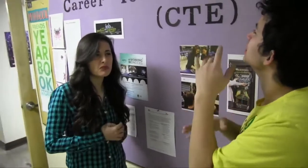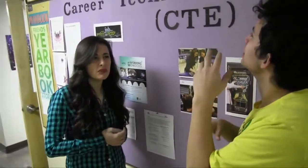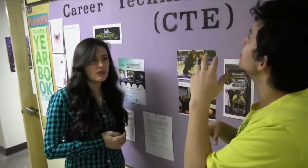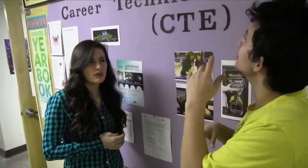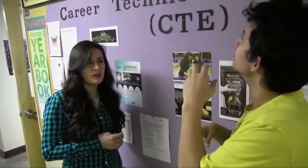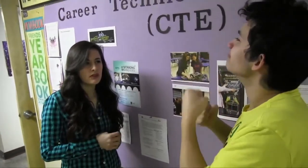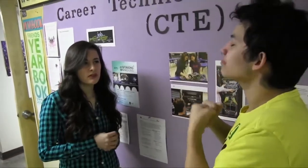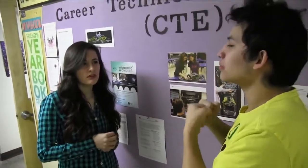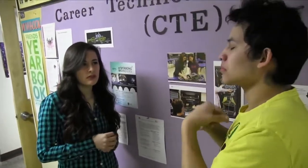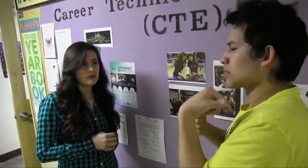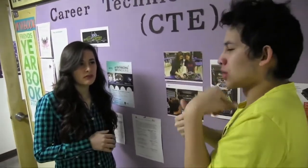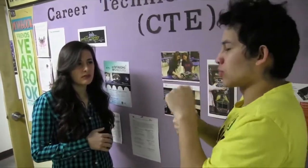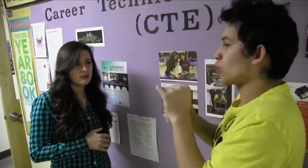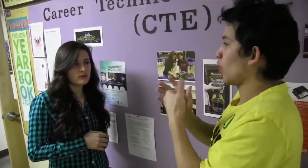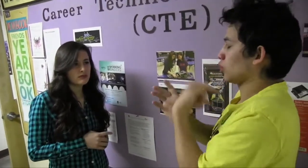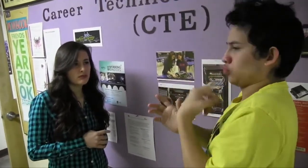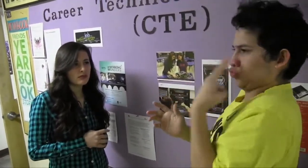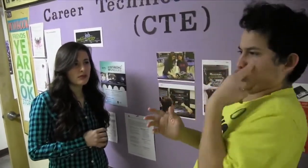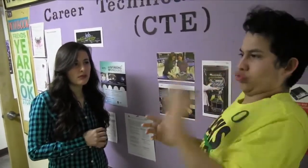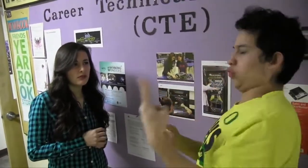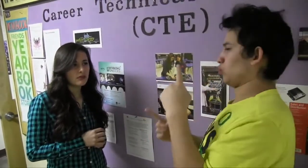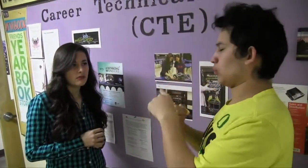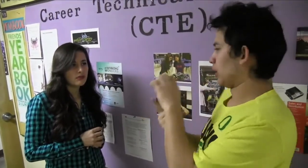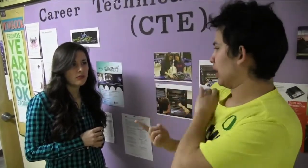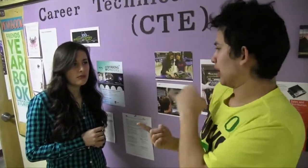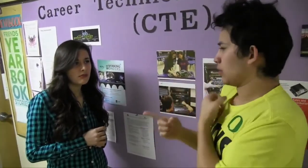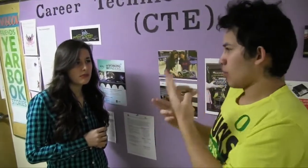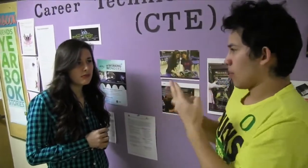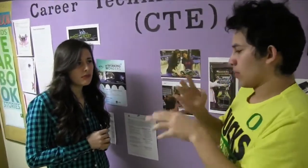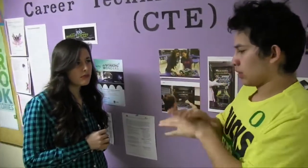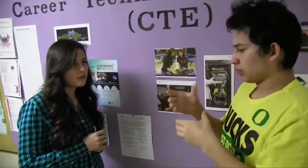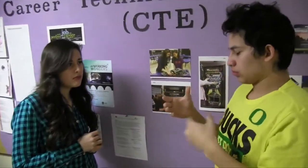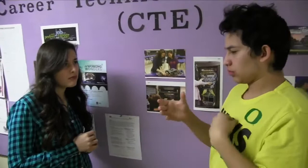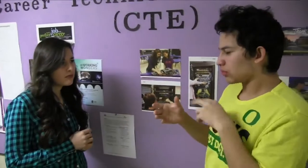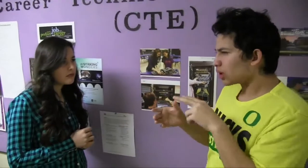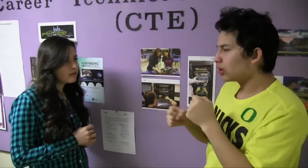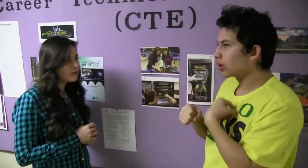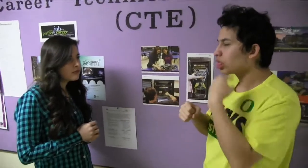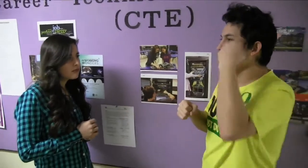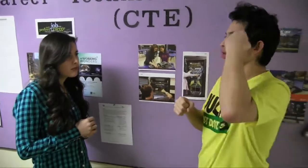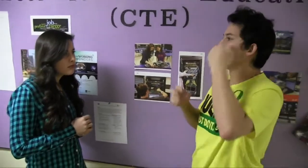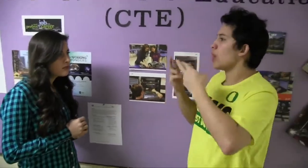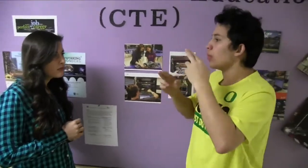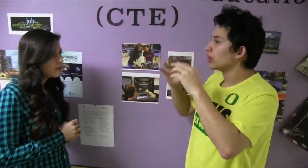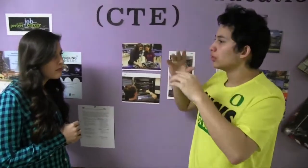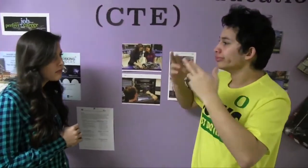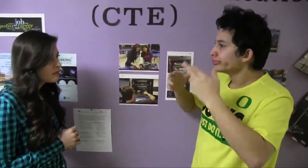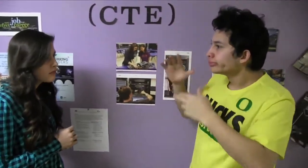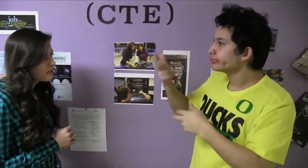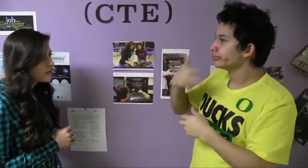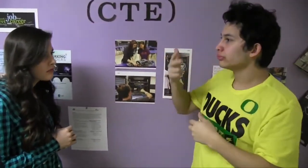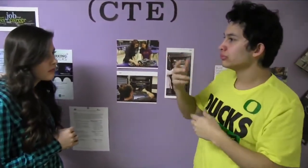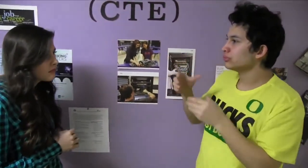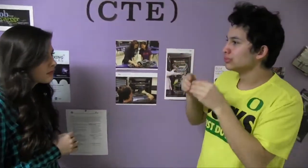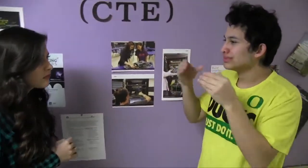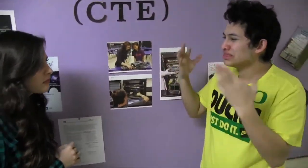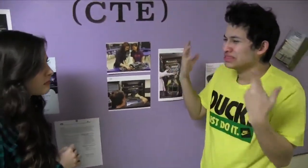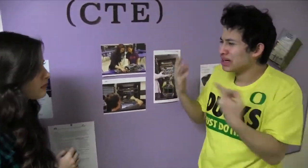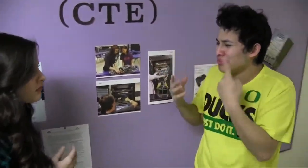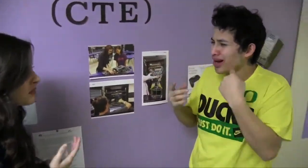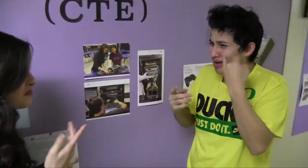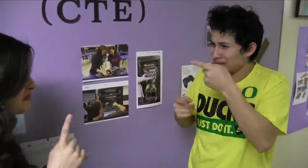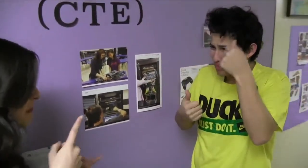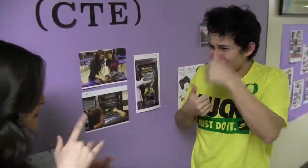We were making something that used energy, remember?